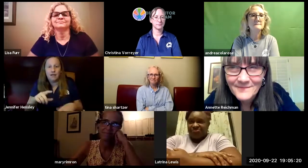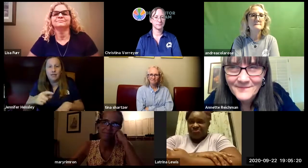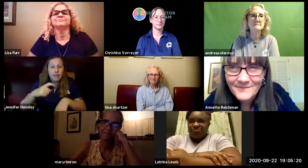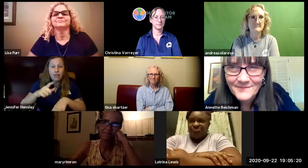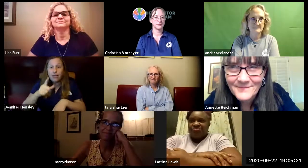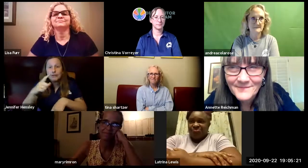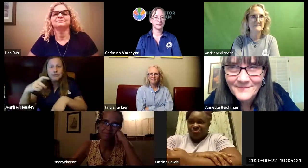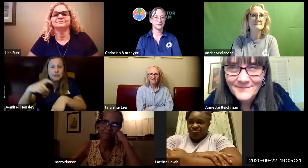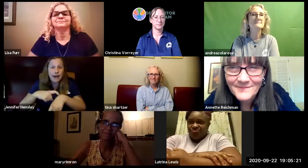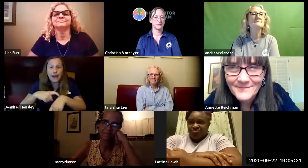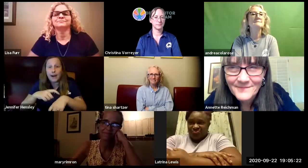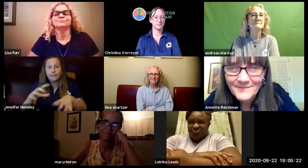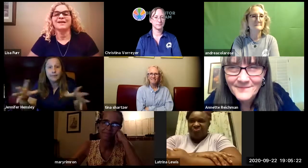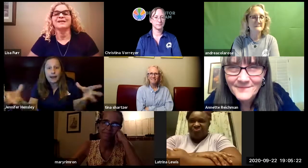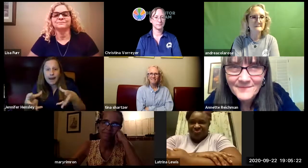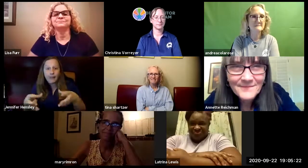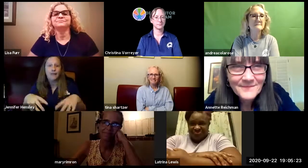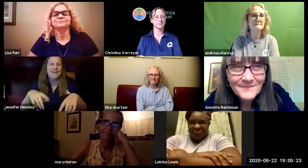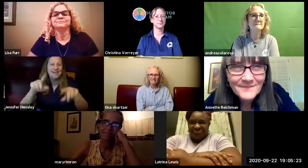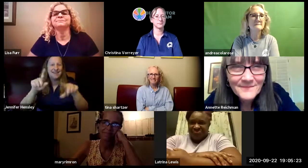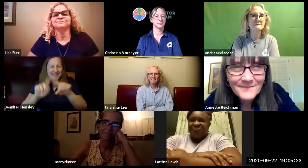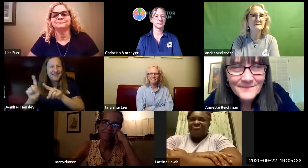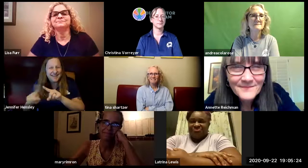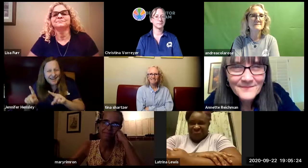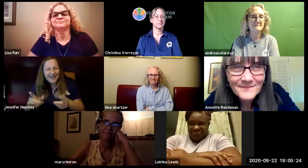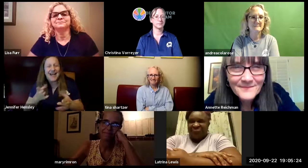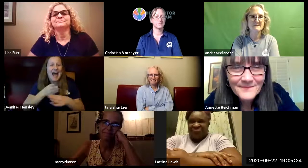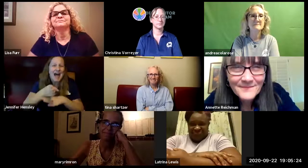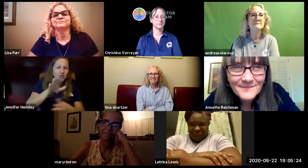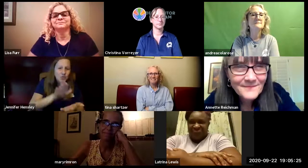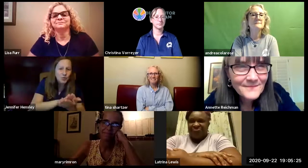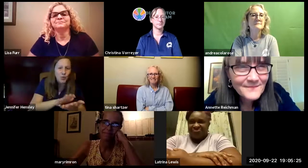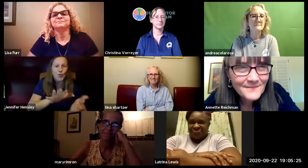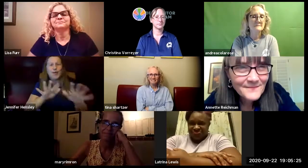kids doing right now